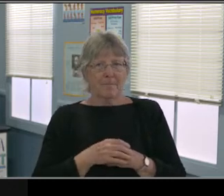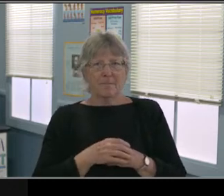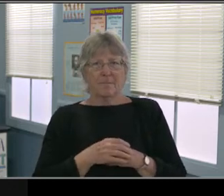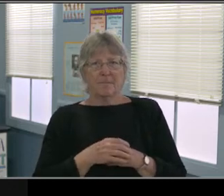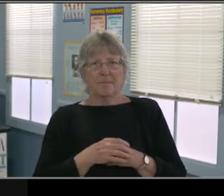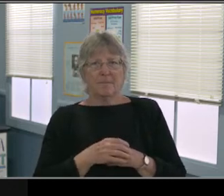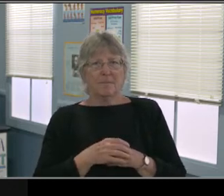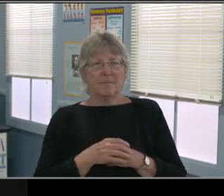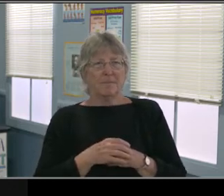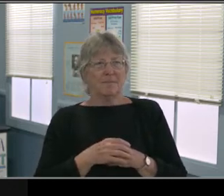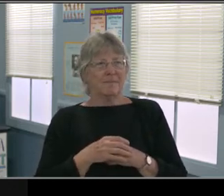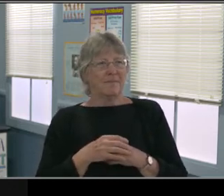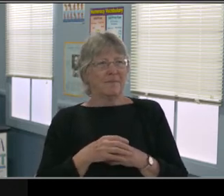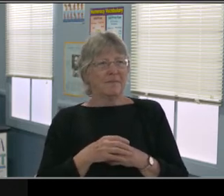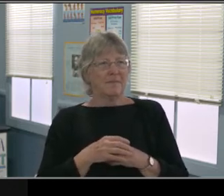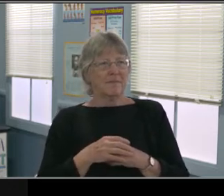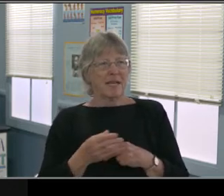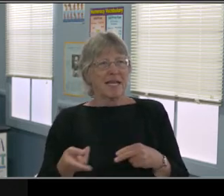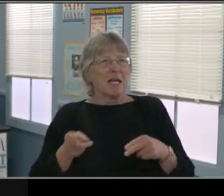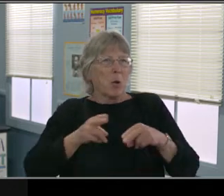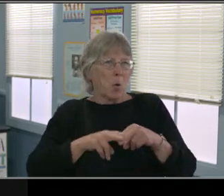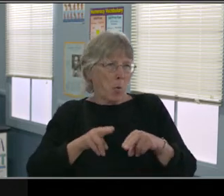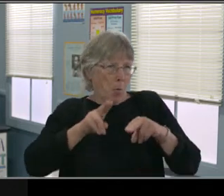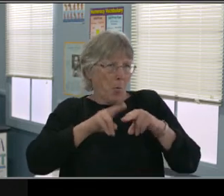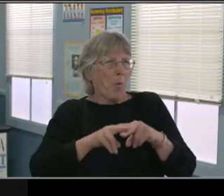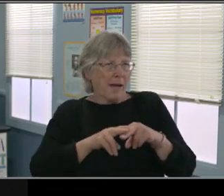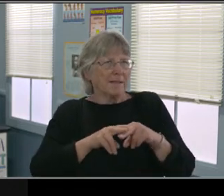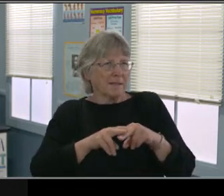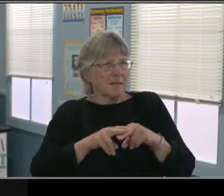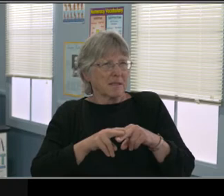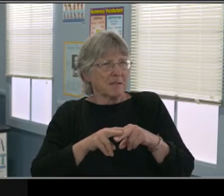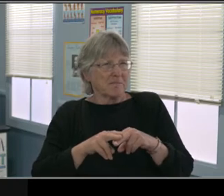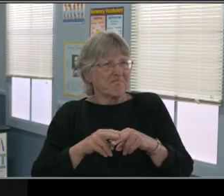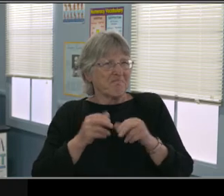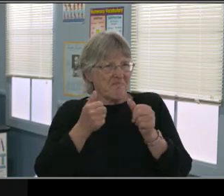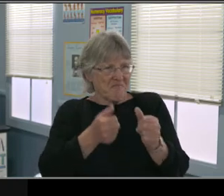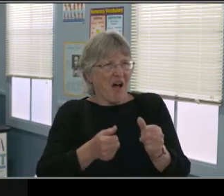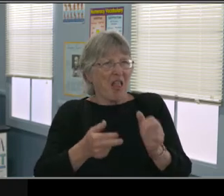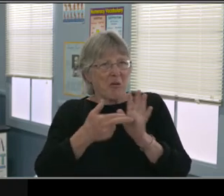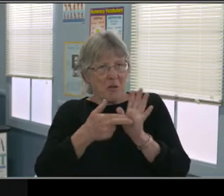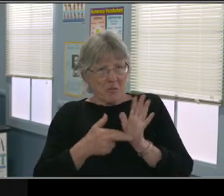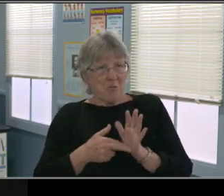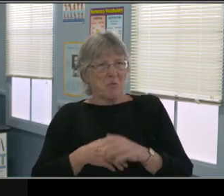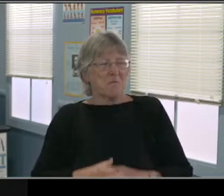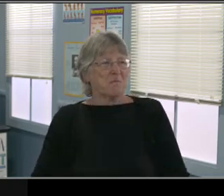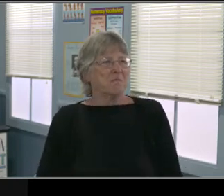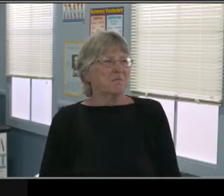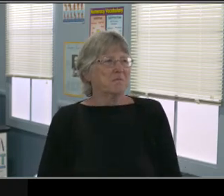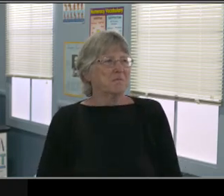"Excuse me, Mr. Checkout, Mr. Cash register. I'm gonna take this basket,